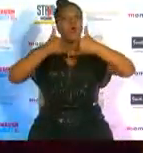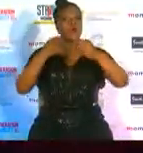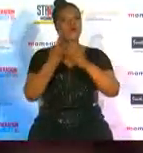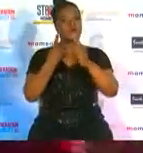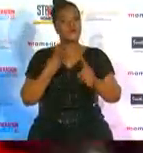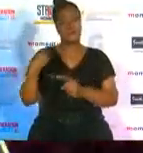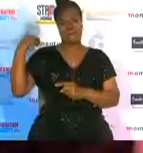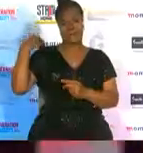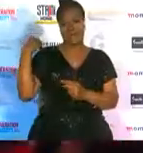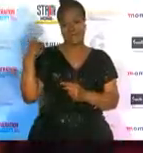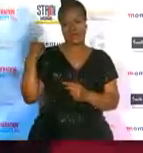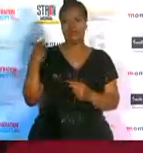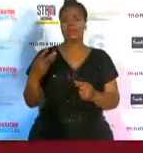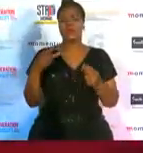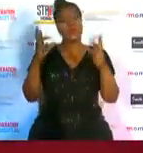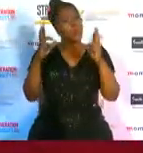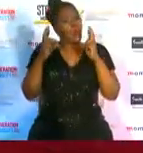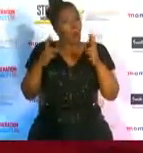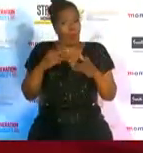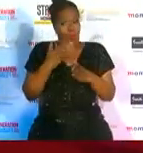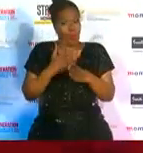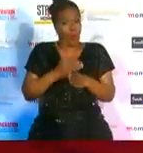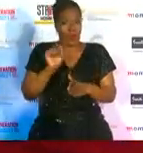and we hope that your work will continue to impact